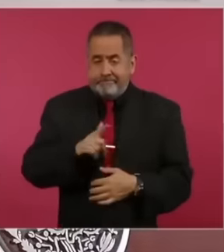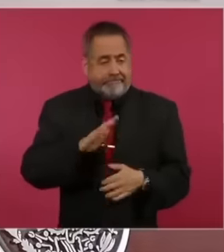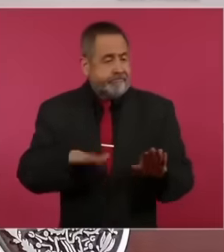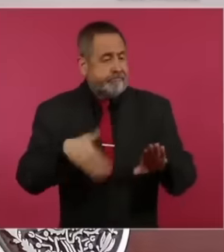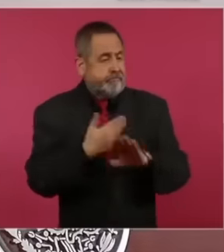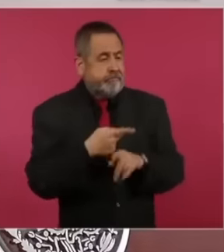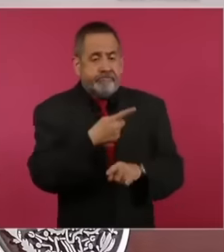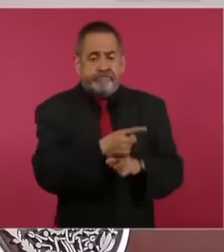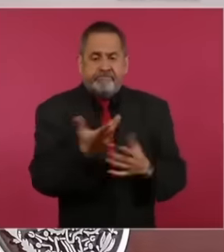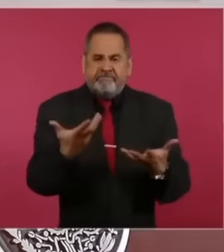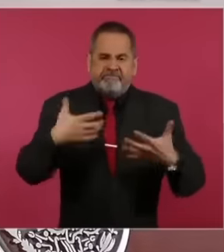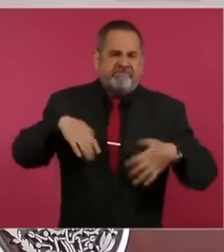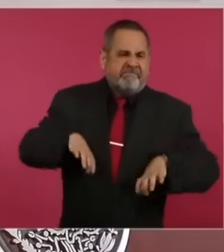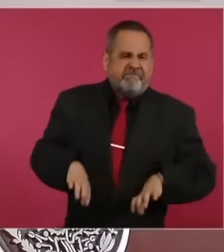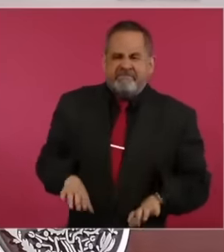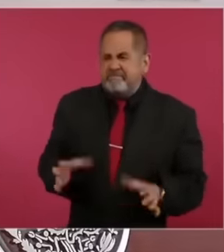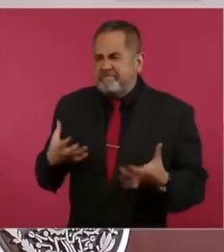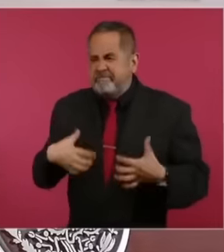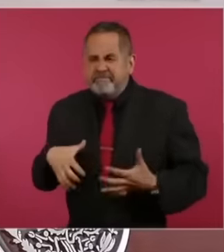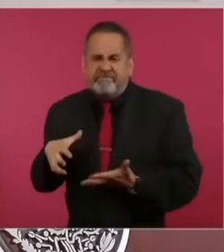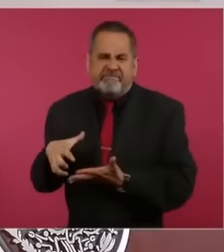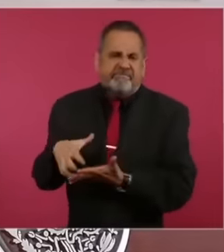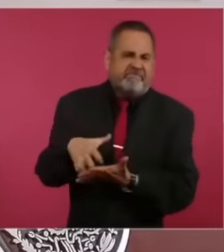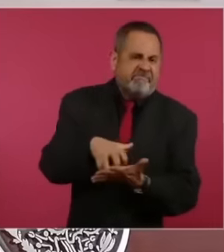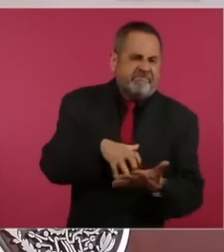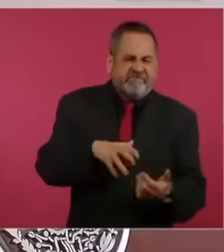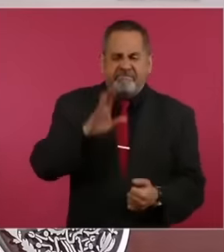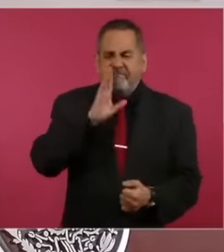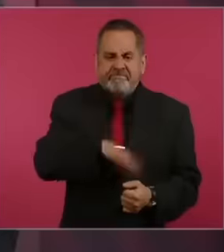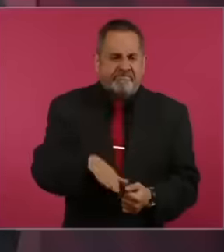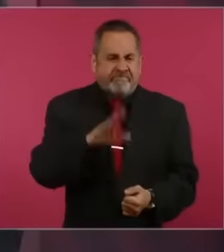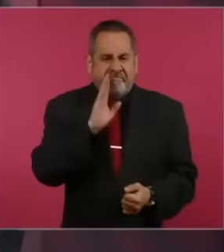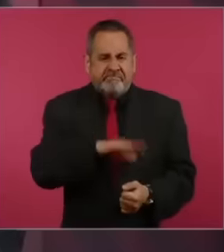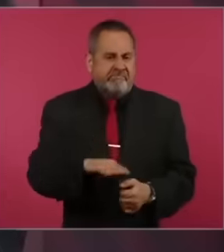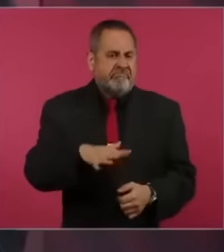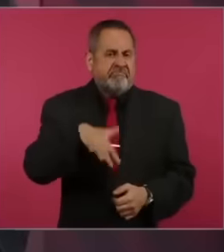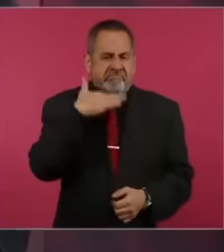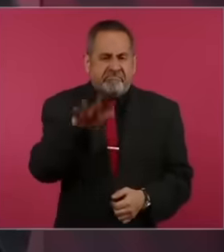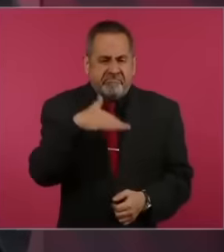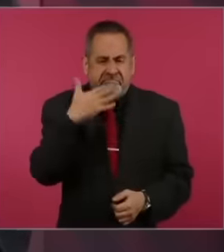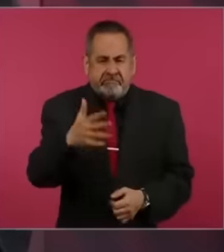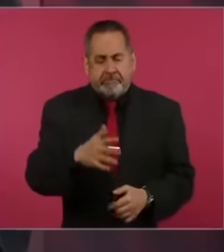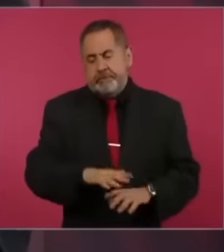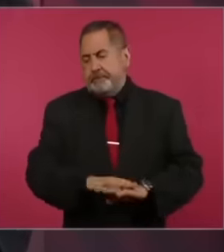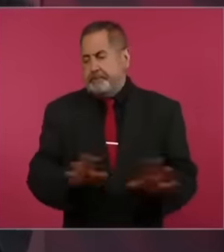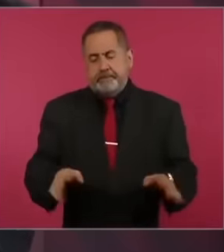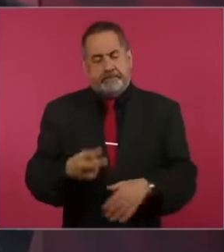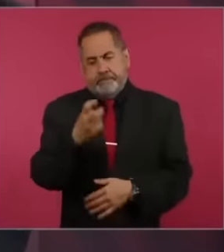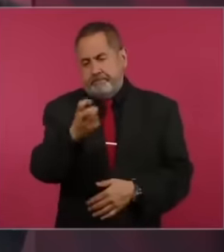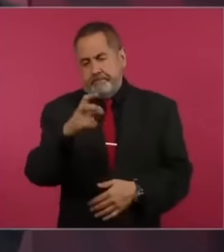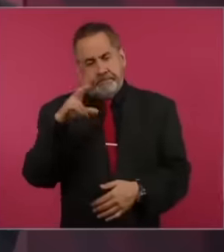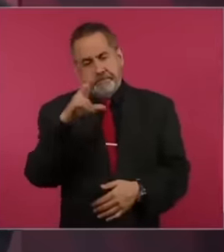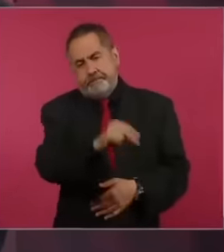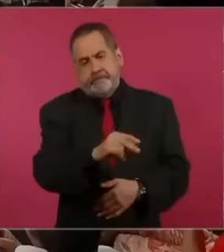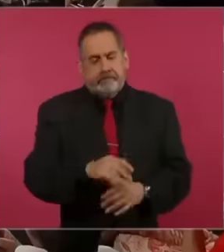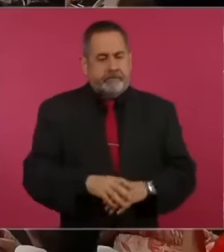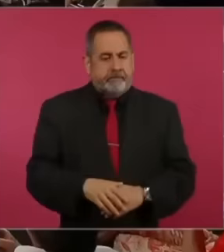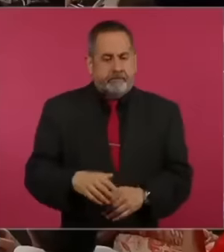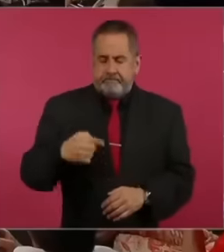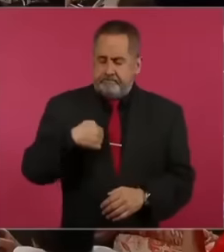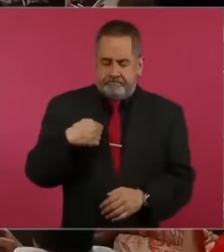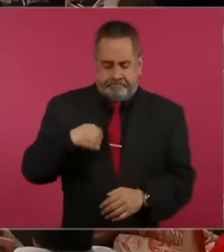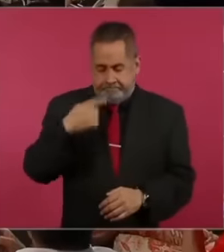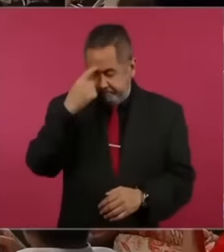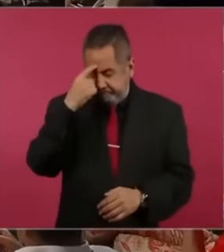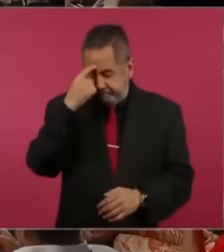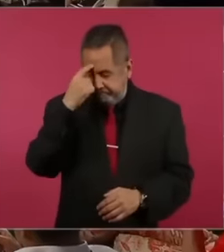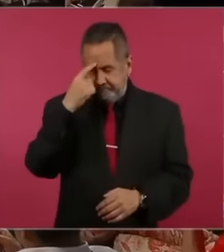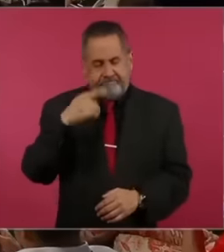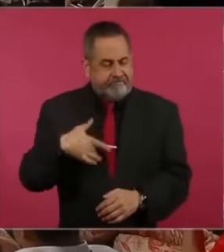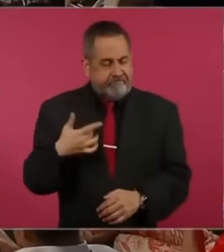a bad life, we are against corruption. I am increasingly convinced that